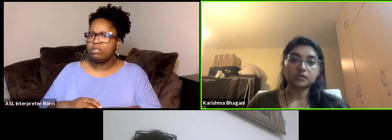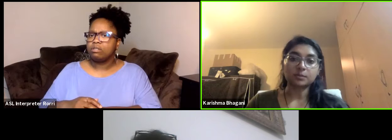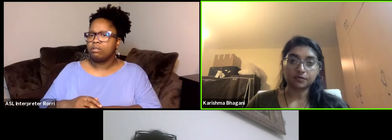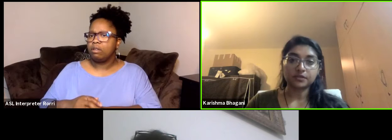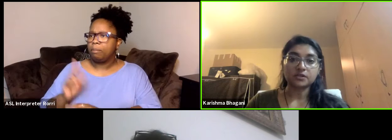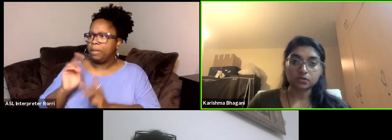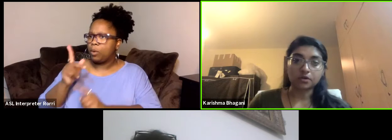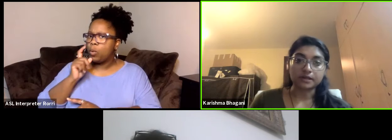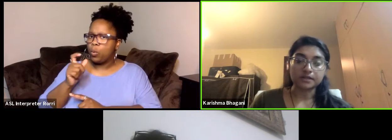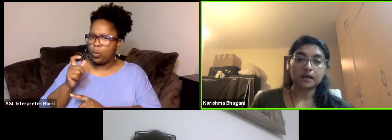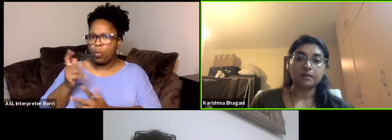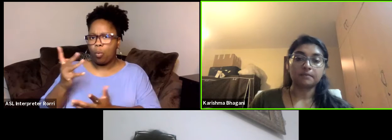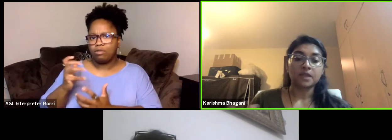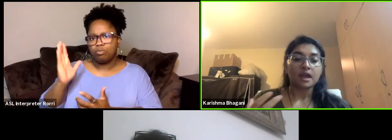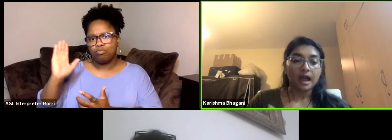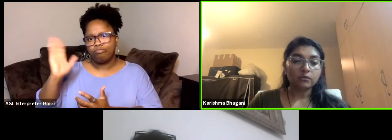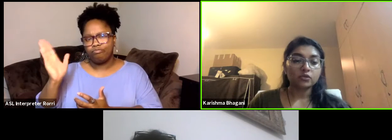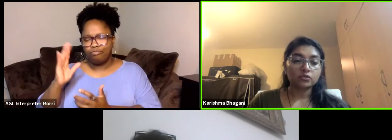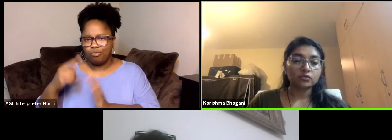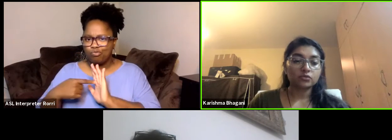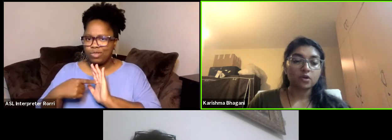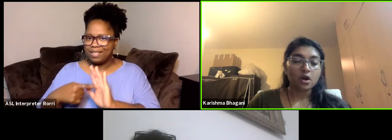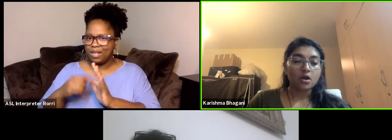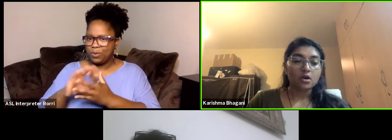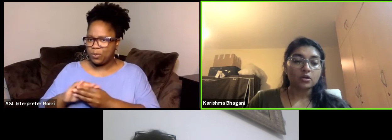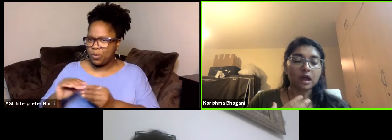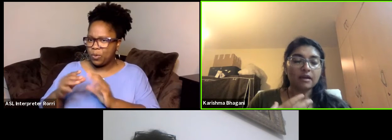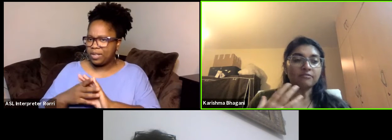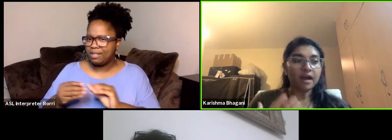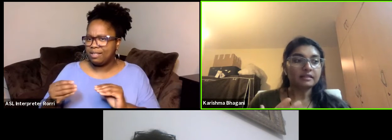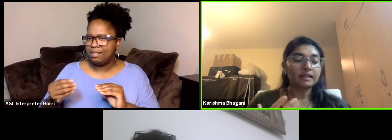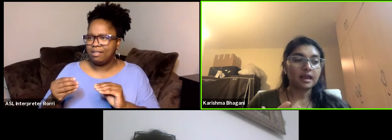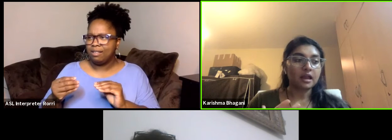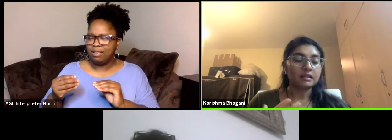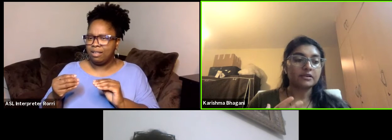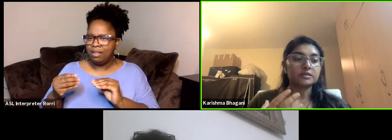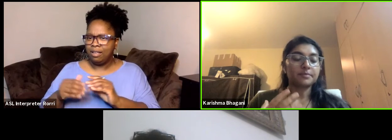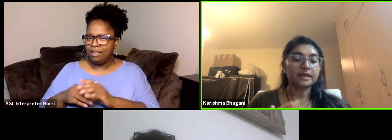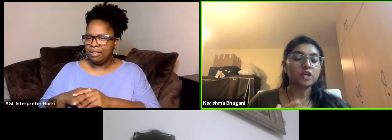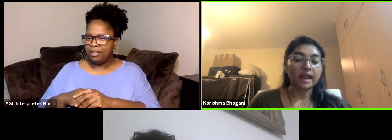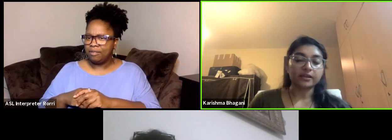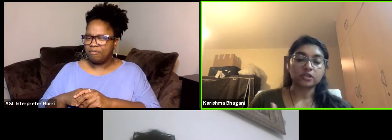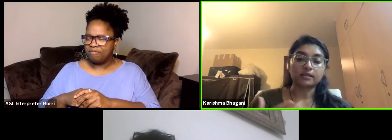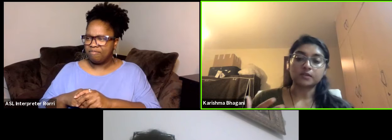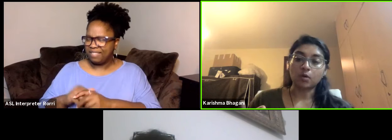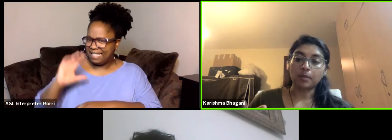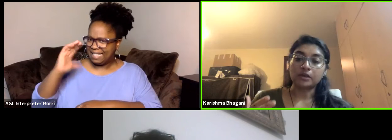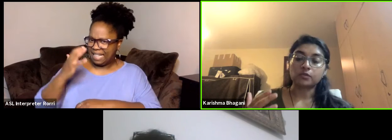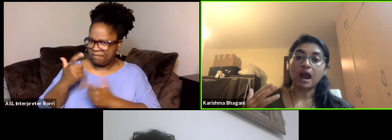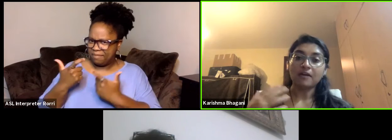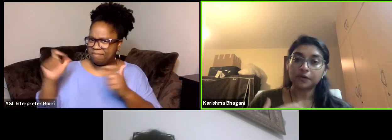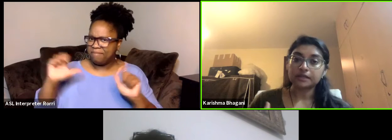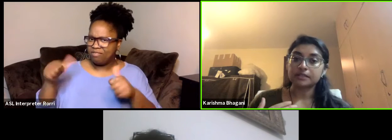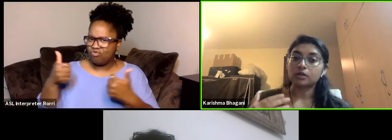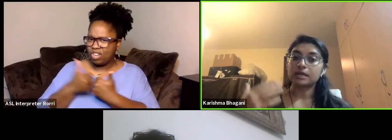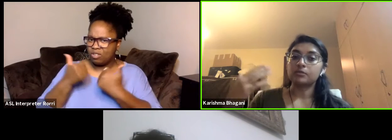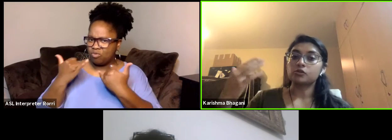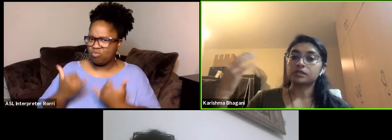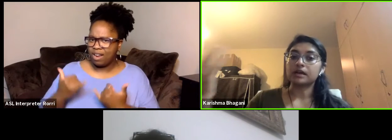of some of these stories, how would you... I find that there's a big challenge at this moment where Africans are not able to see